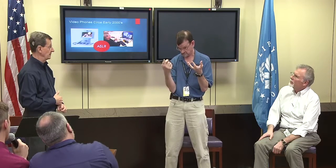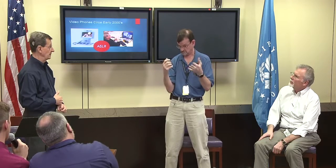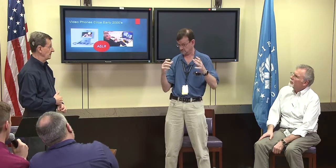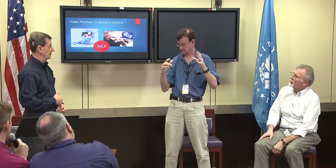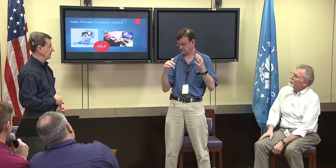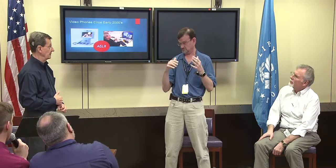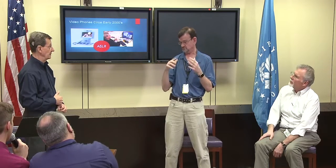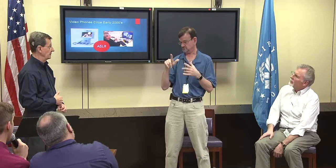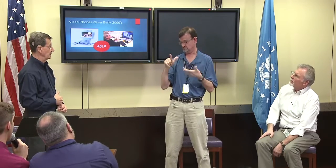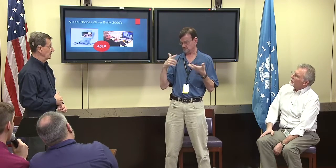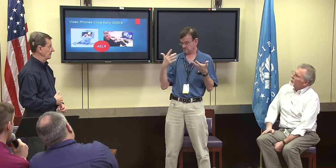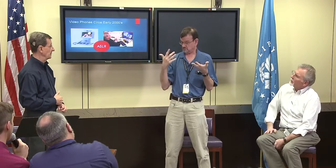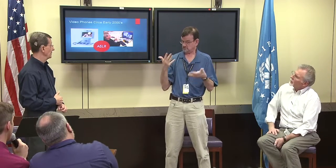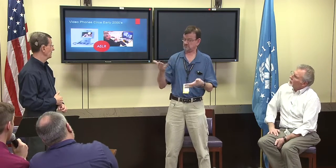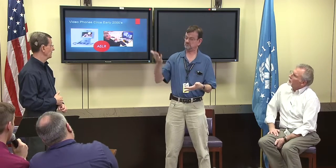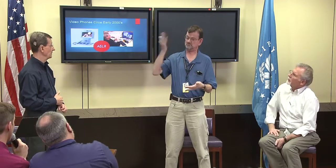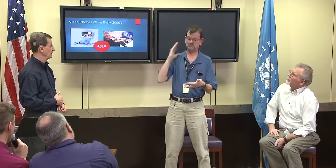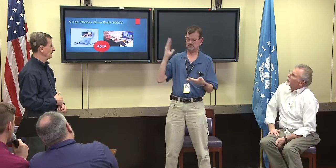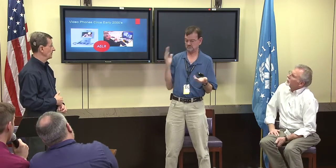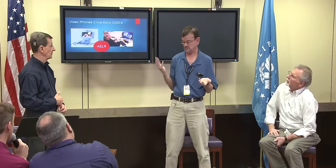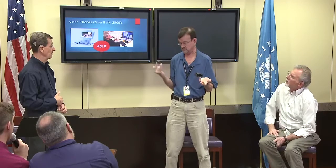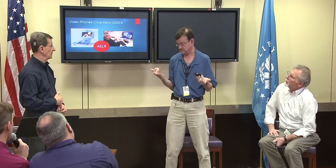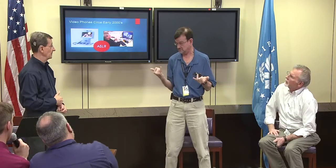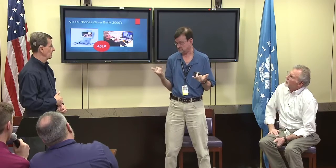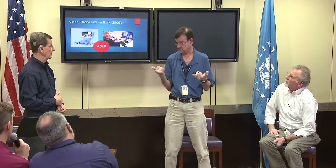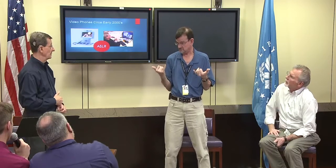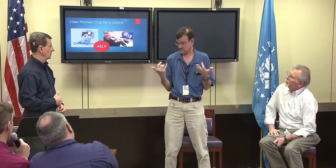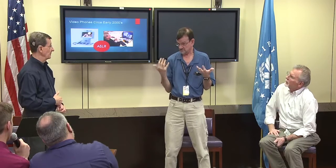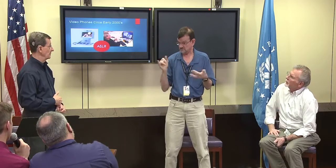and we could communicate that way using a video phone.